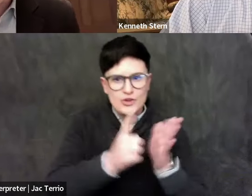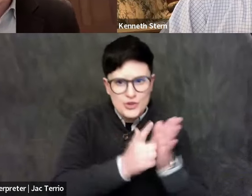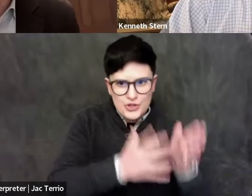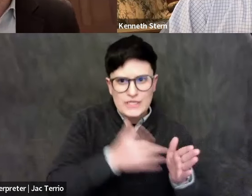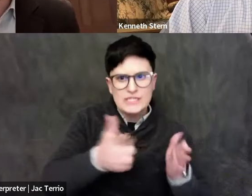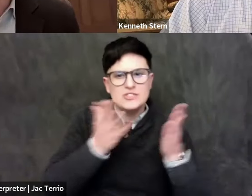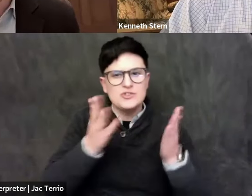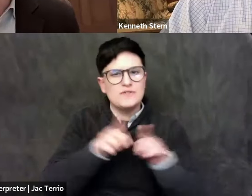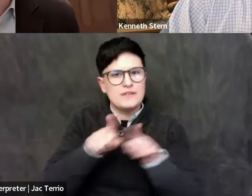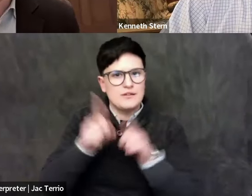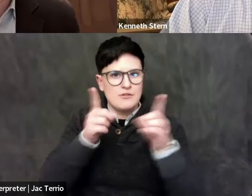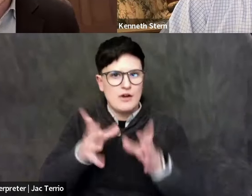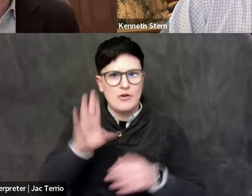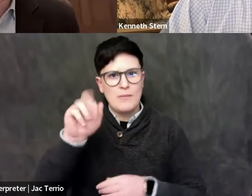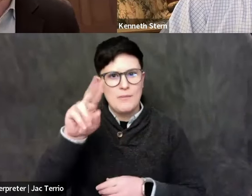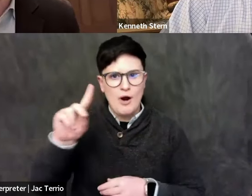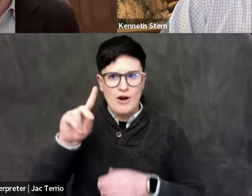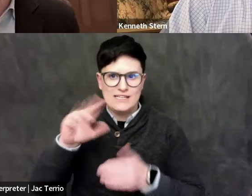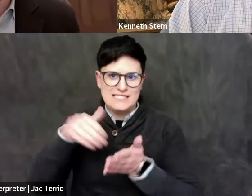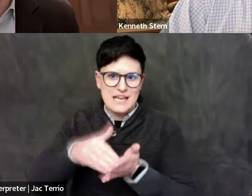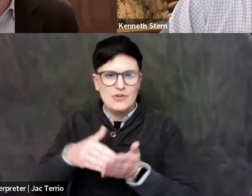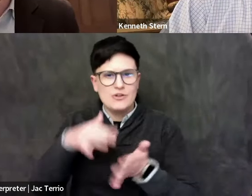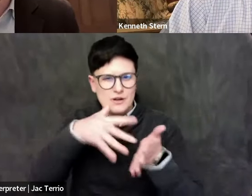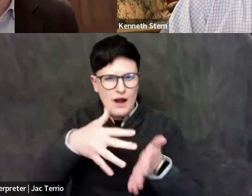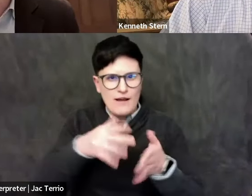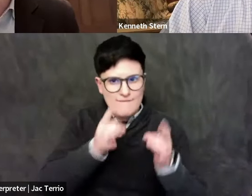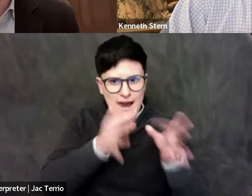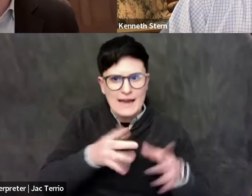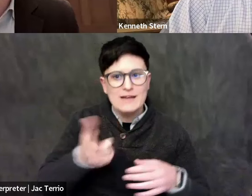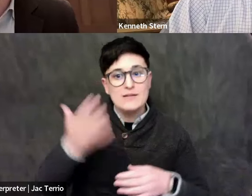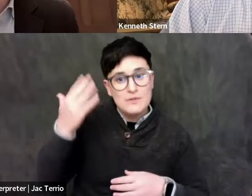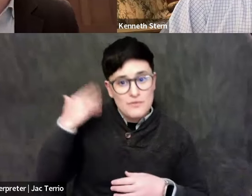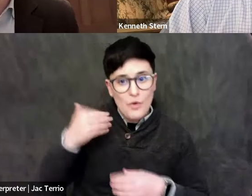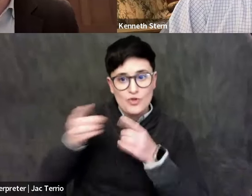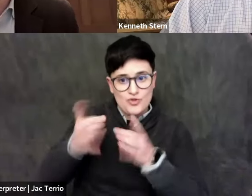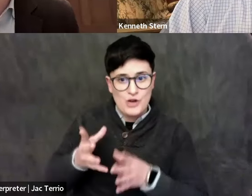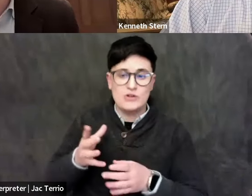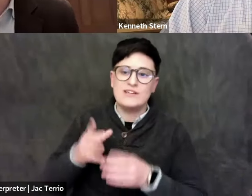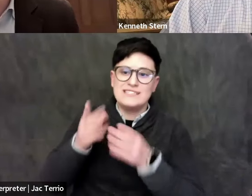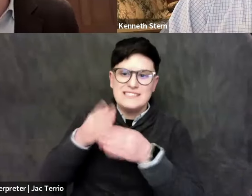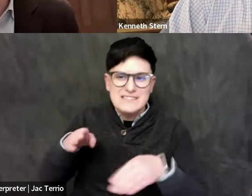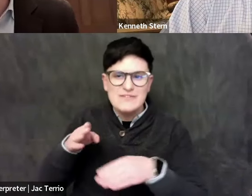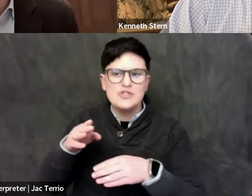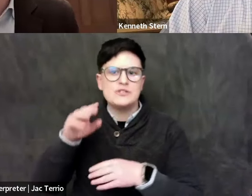Previously, he was Director of the Division on Anti-Semitism and Extremism at the American Jewish Committee,